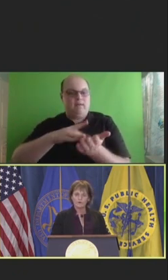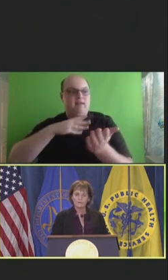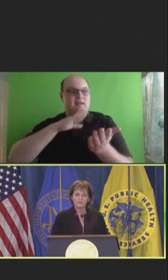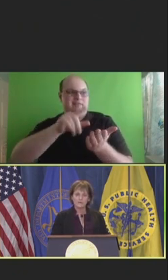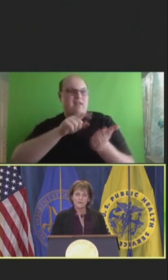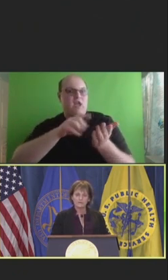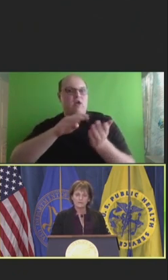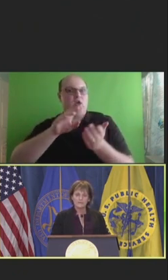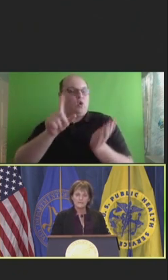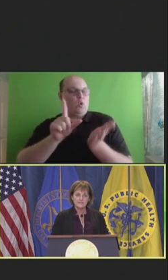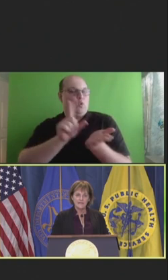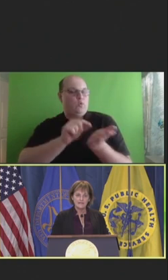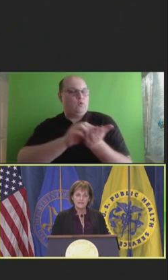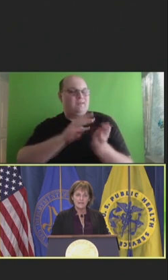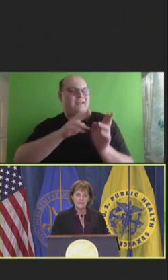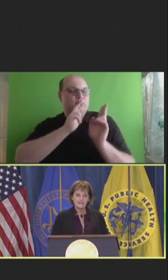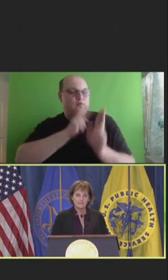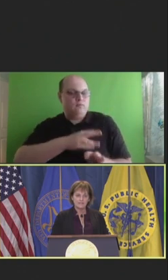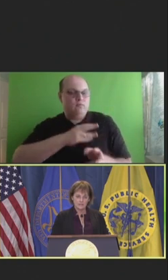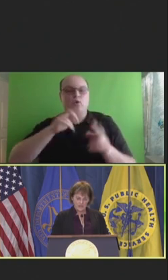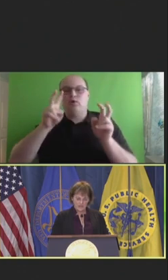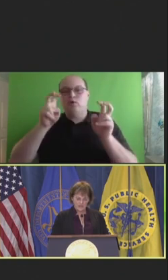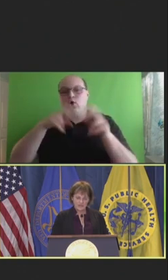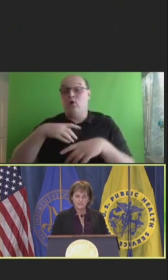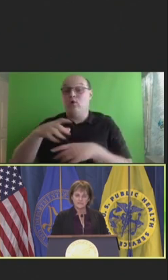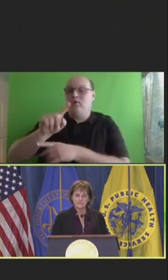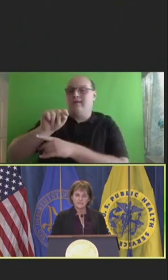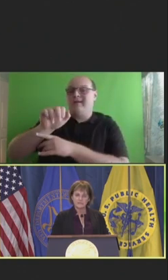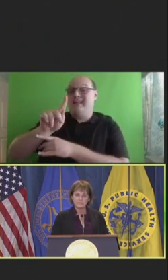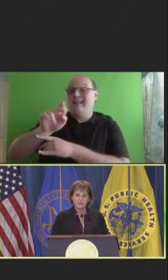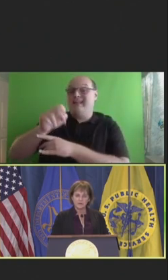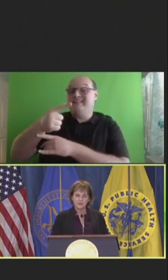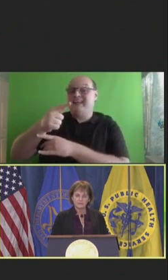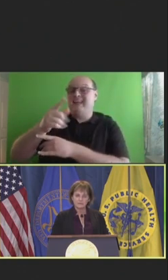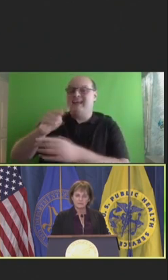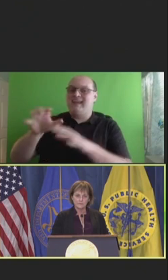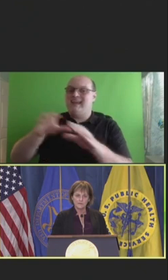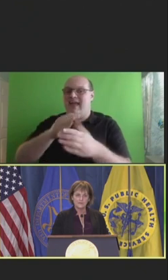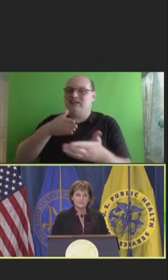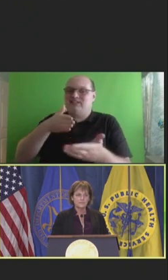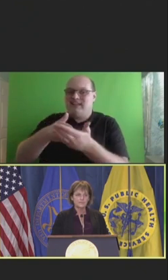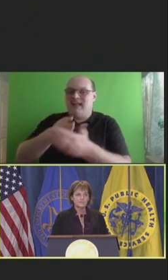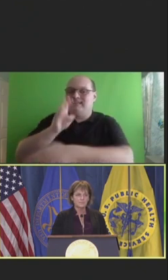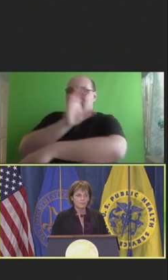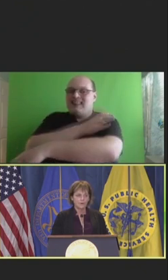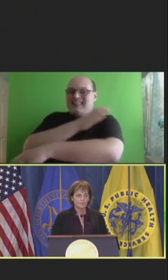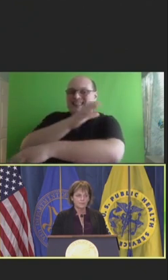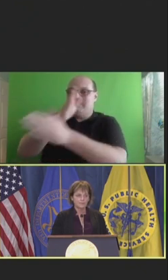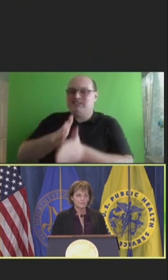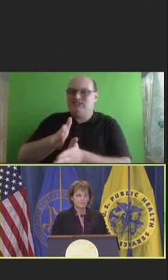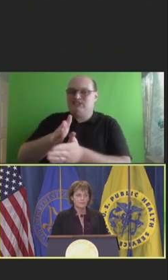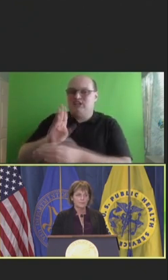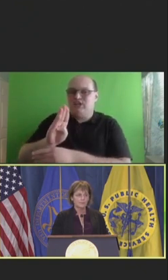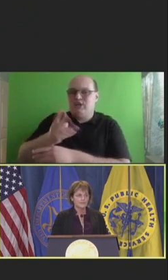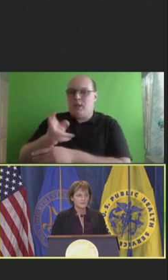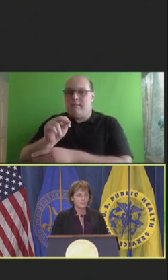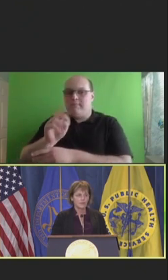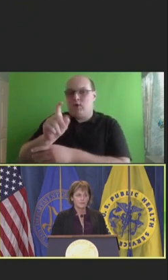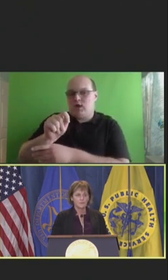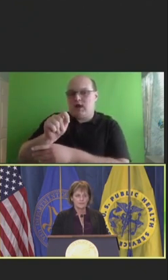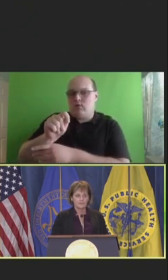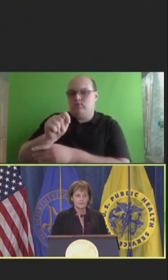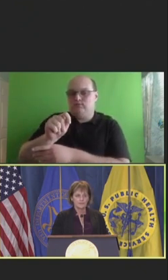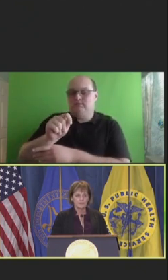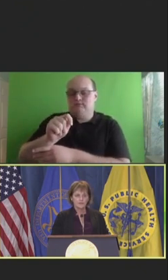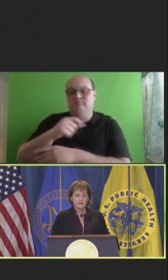entitled Taking Action Against Clinician Burnout, A Systems Approach to Professional Wellbeing